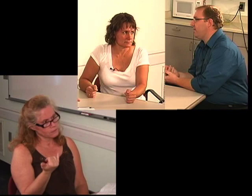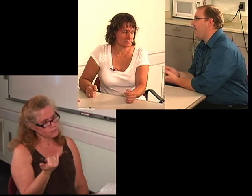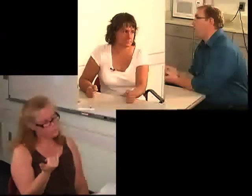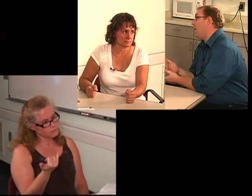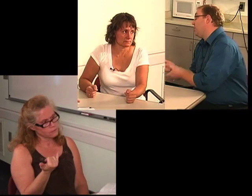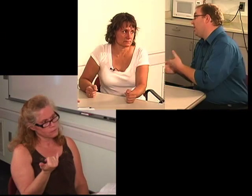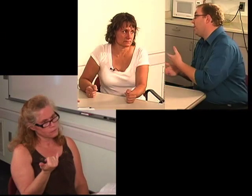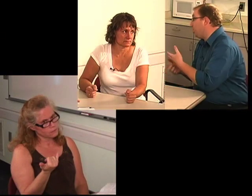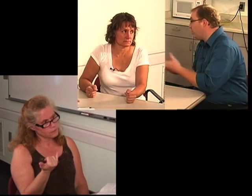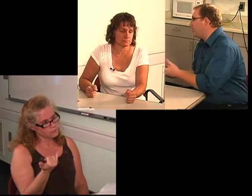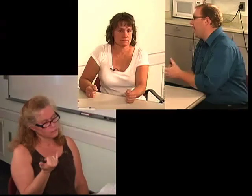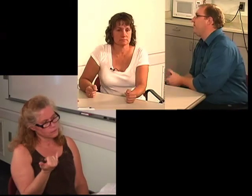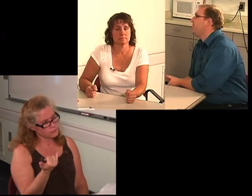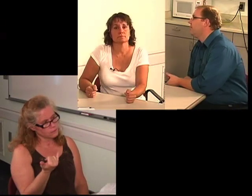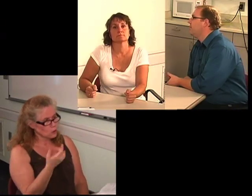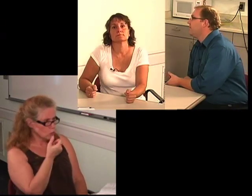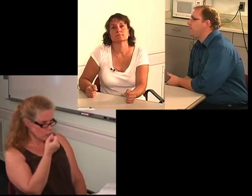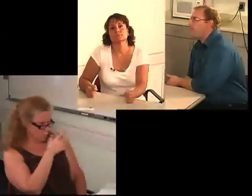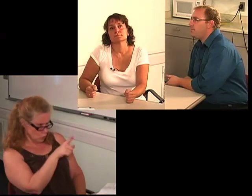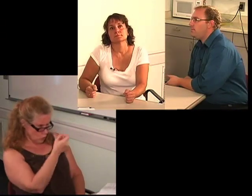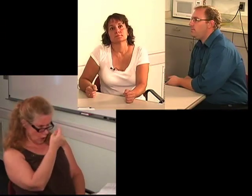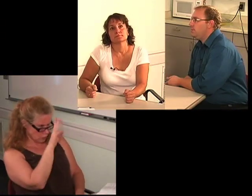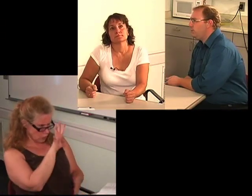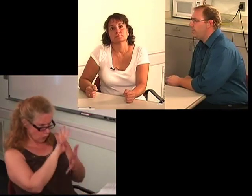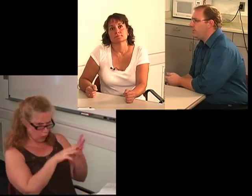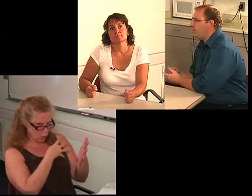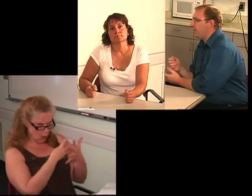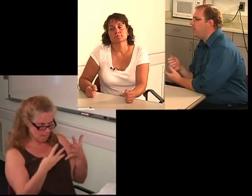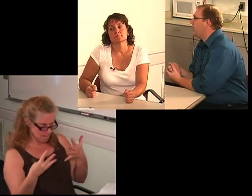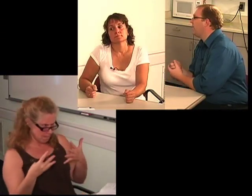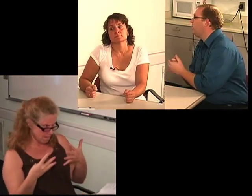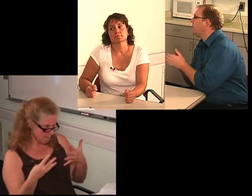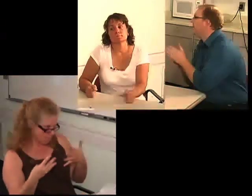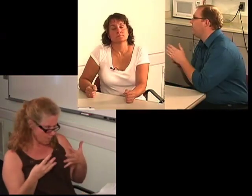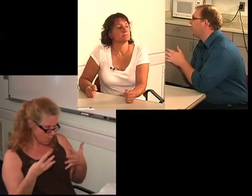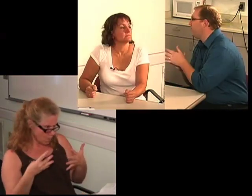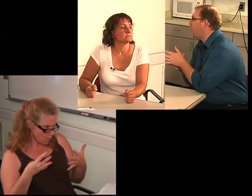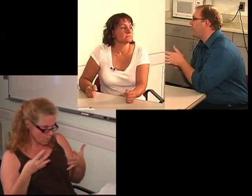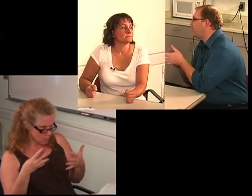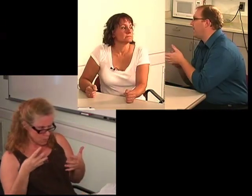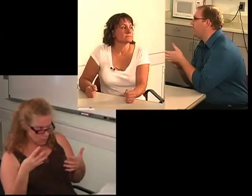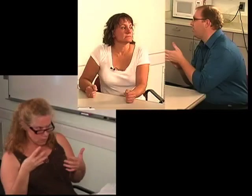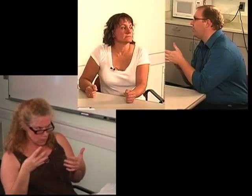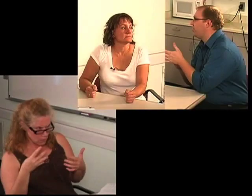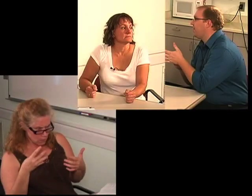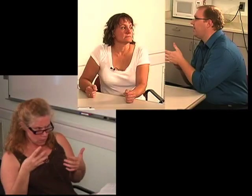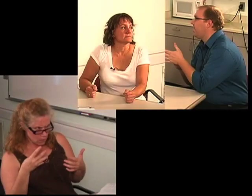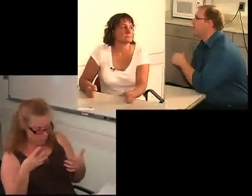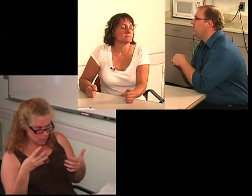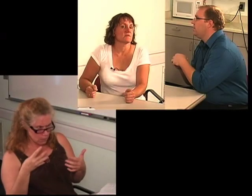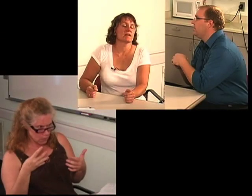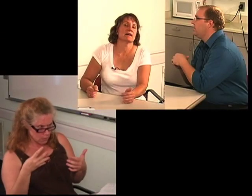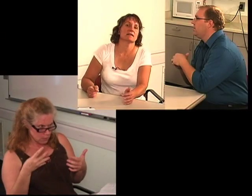or how much hearing do you have? Do you know what I mean? I mean, have you seen your audiogram and do you understand that?